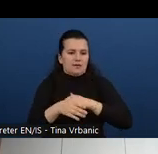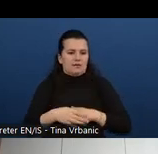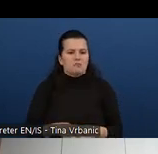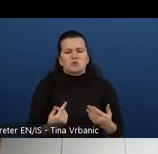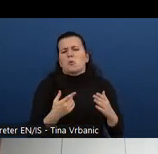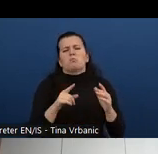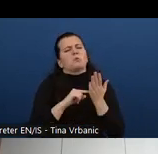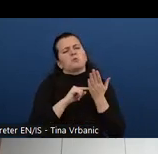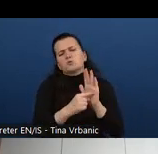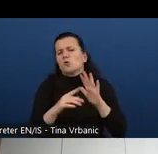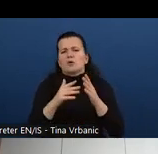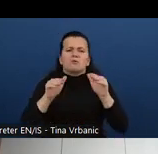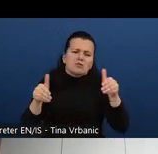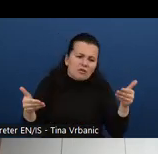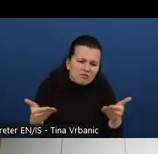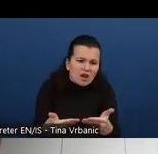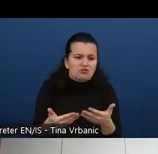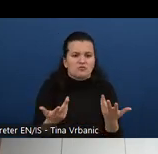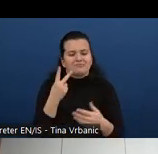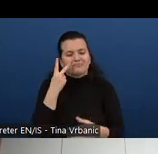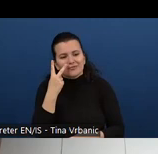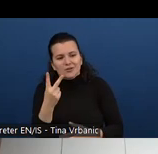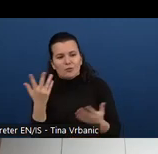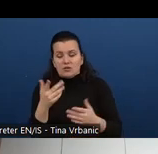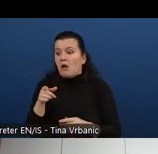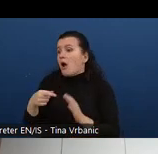enlightenment to students who are new to accessibility.